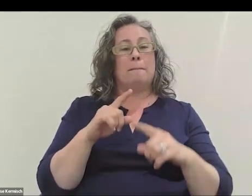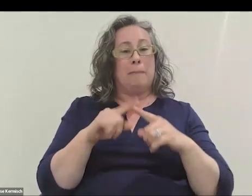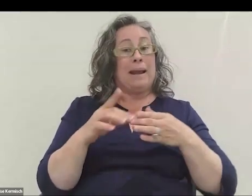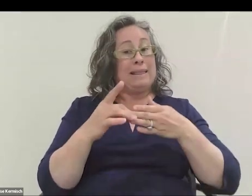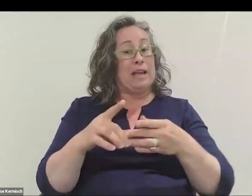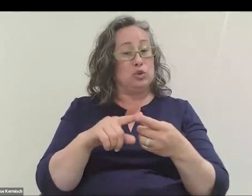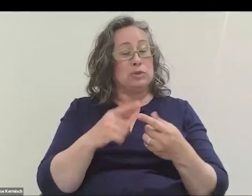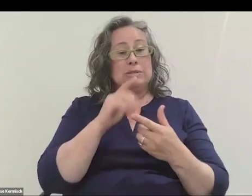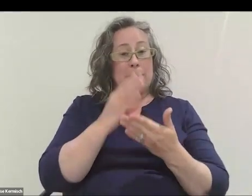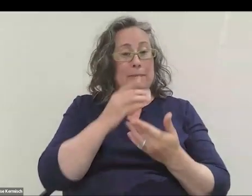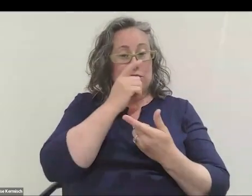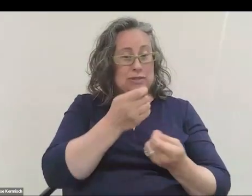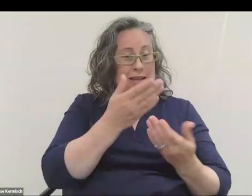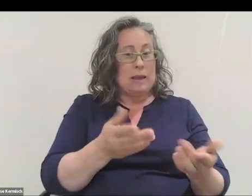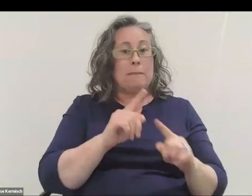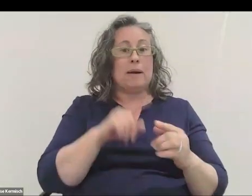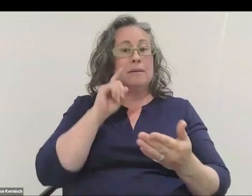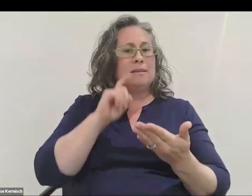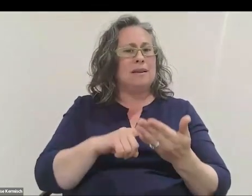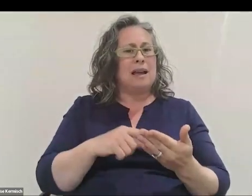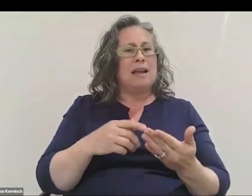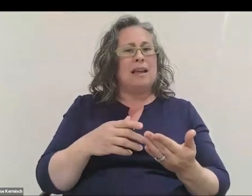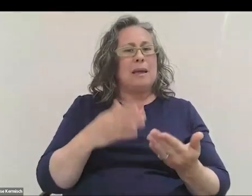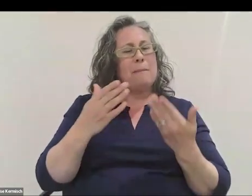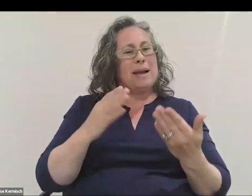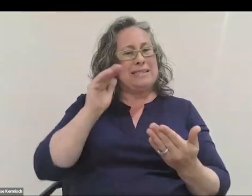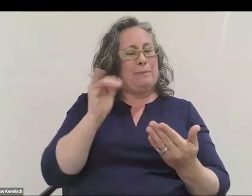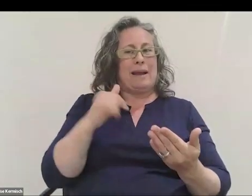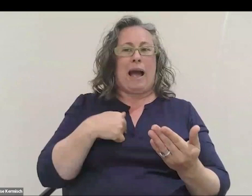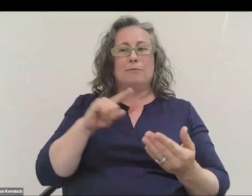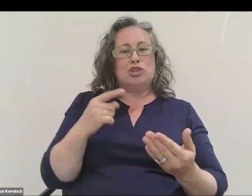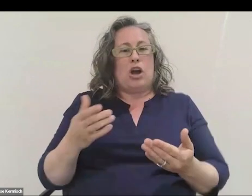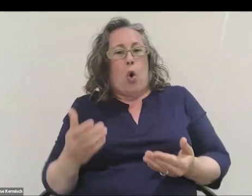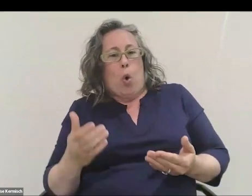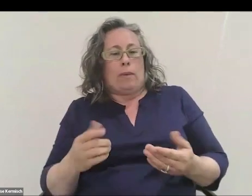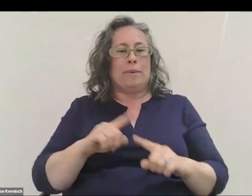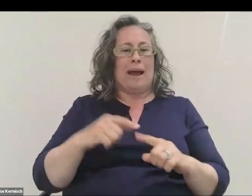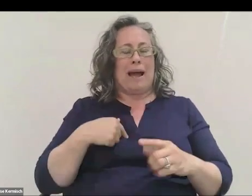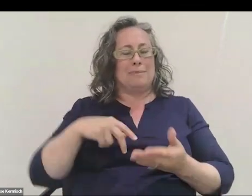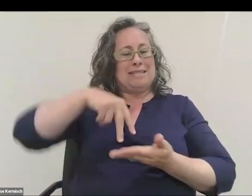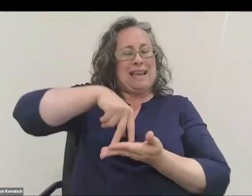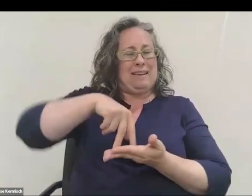Also notable in this photo, it might look like I'm just holding this thing, but I'm actually standing very strangely because I still had